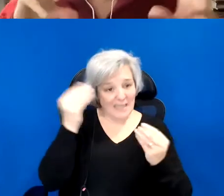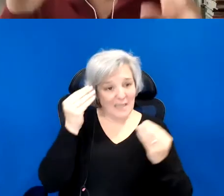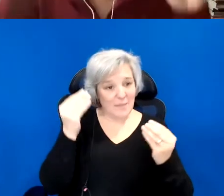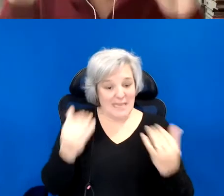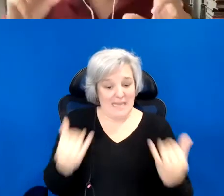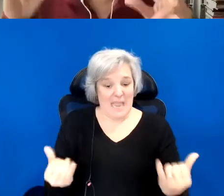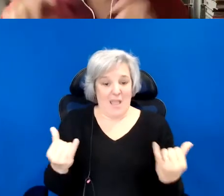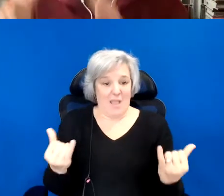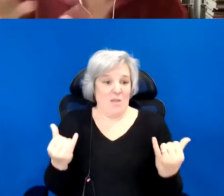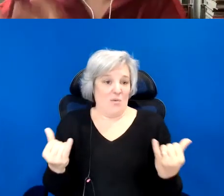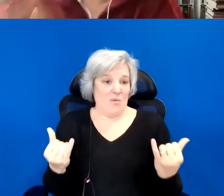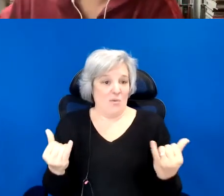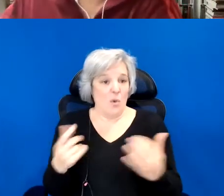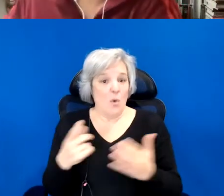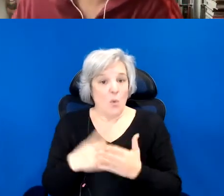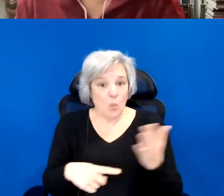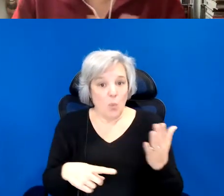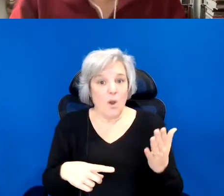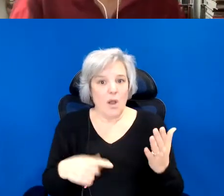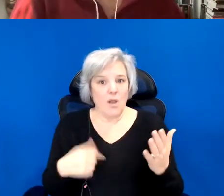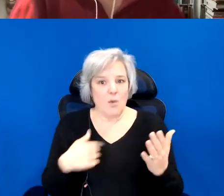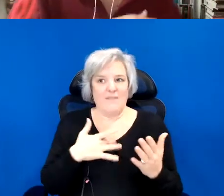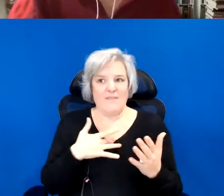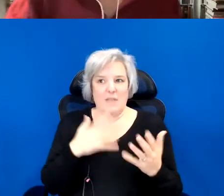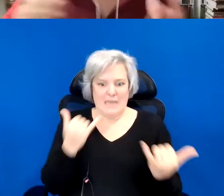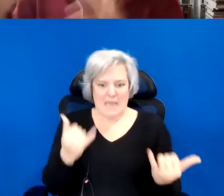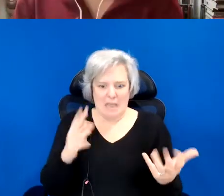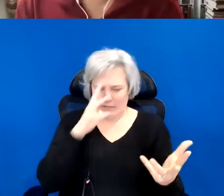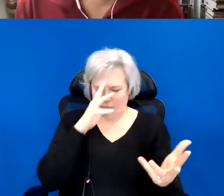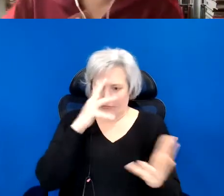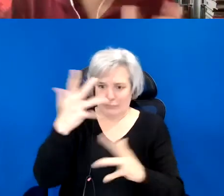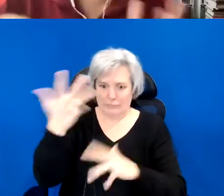Like what is the catastrophe that we believe we are in now?